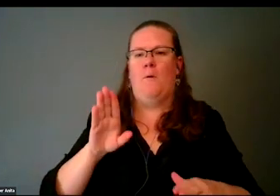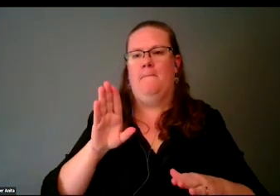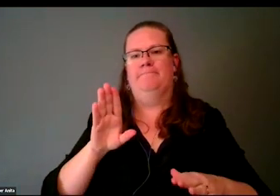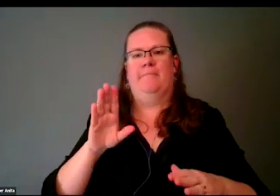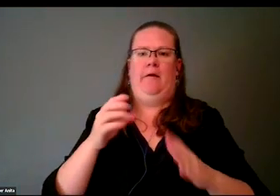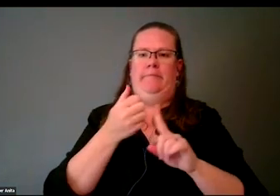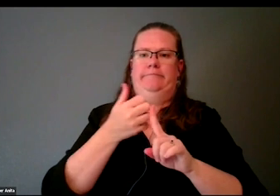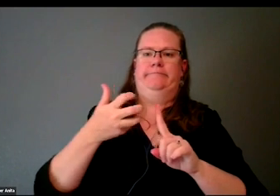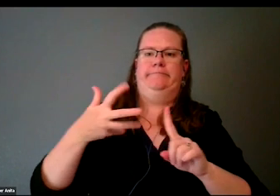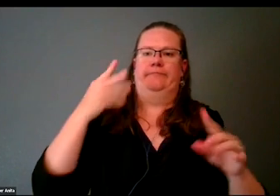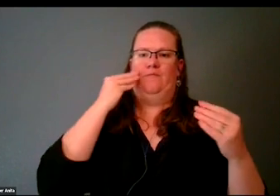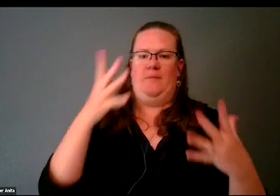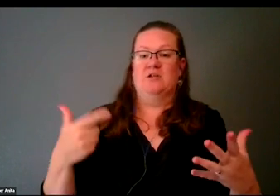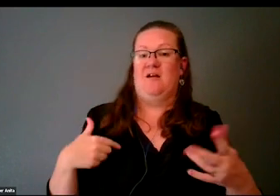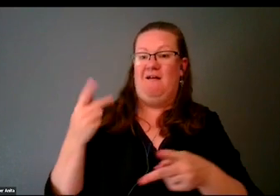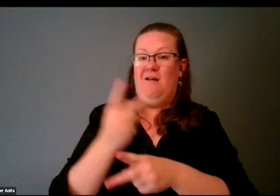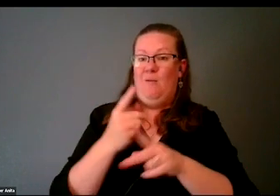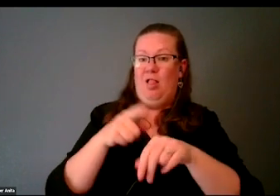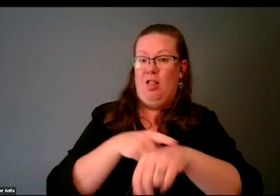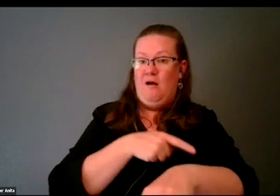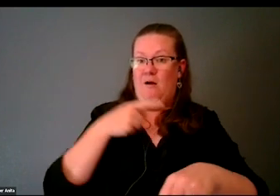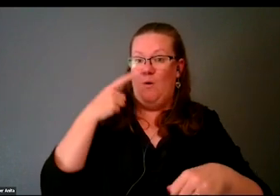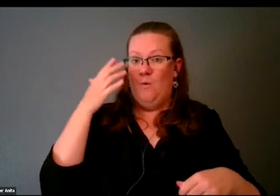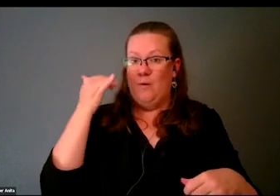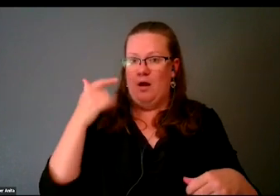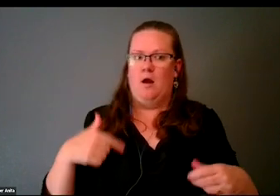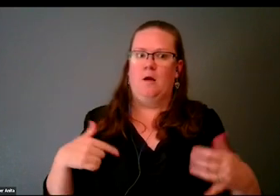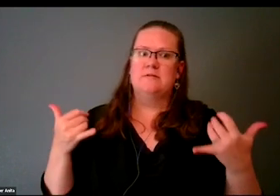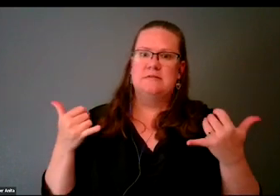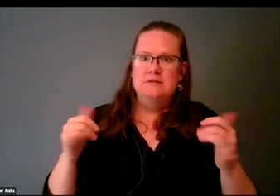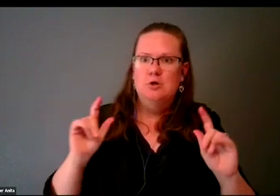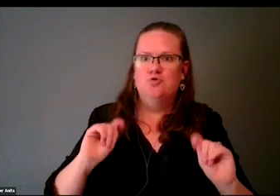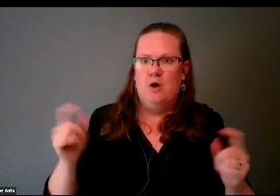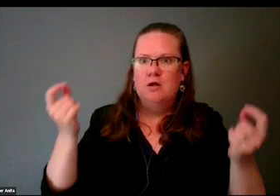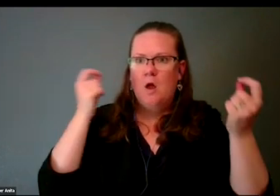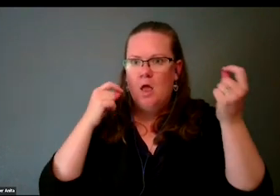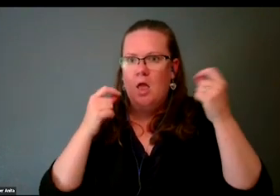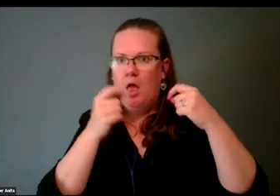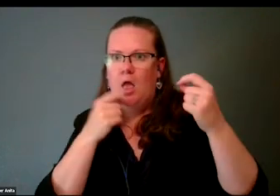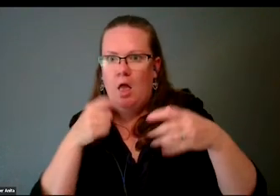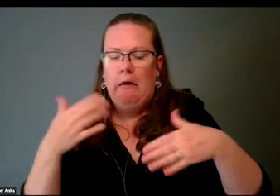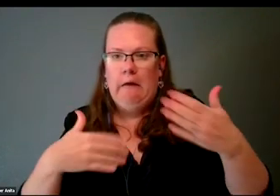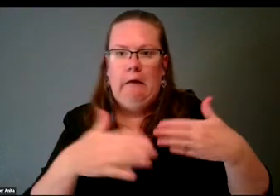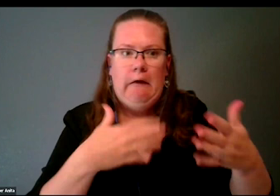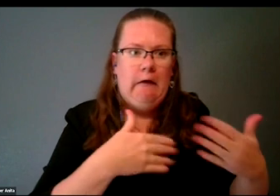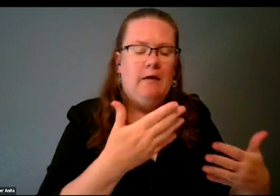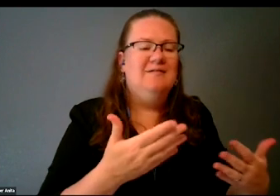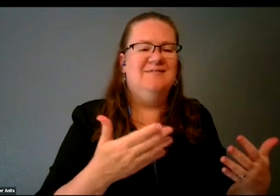I keep it long because I'm out here still trying to put my lipstick and my earrings on while it's happening, so thank you so much for that.